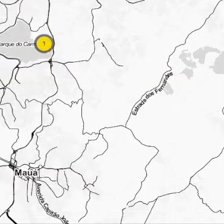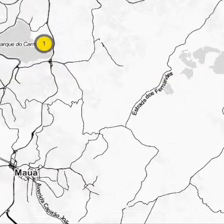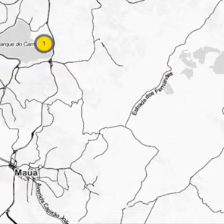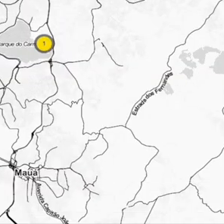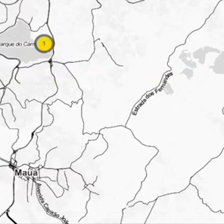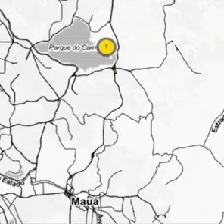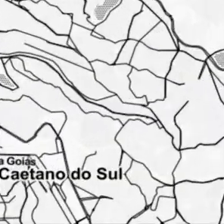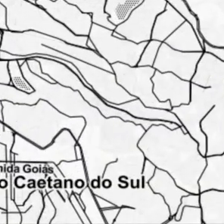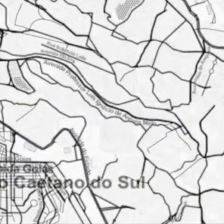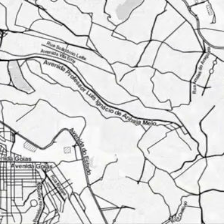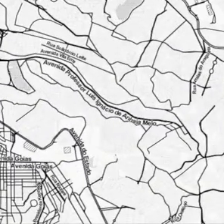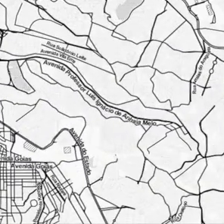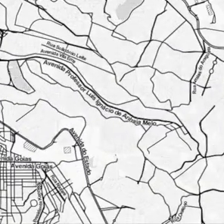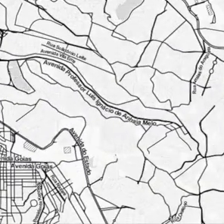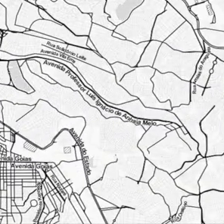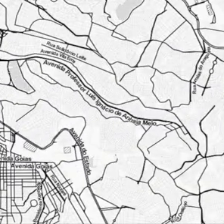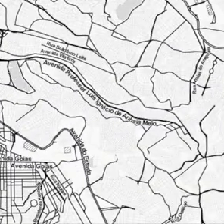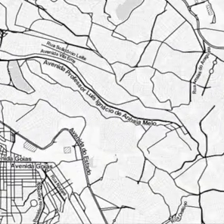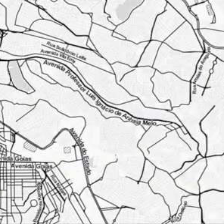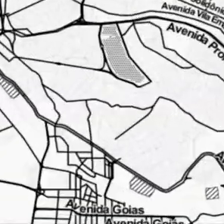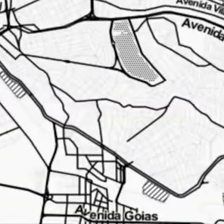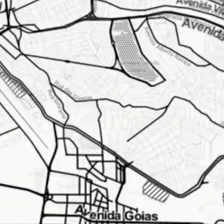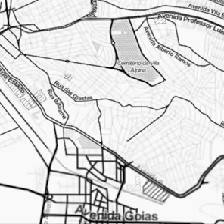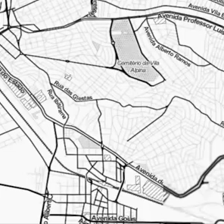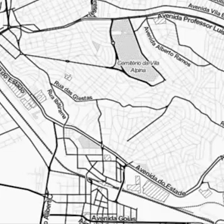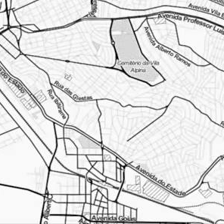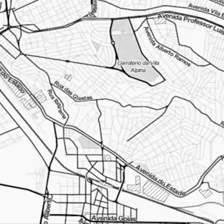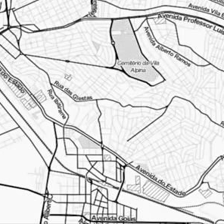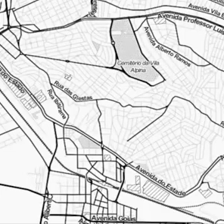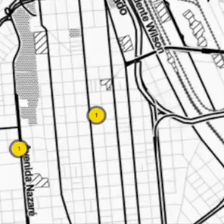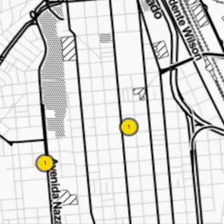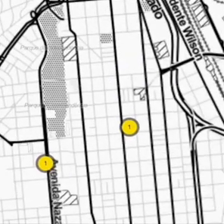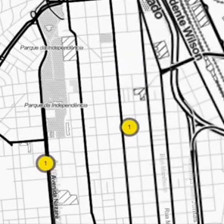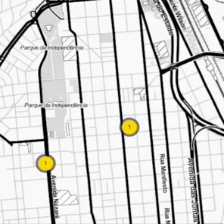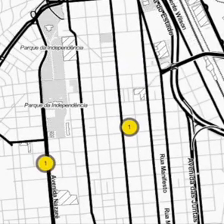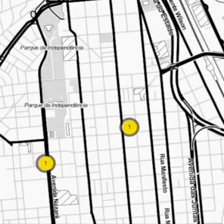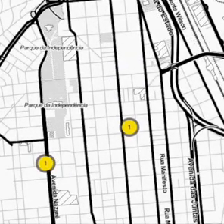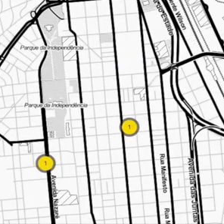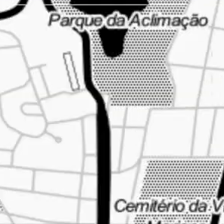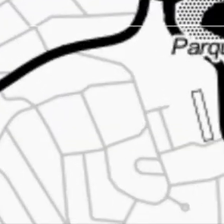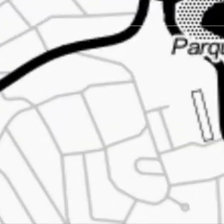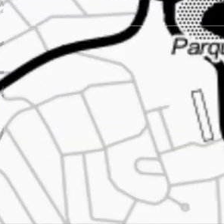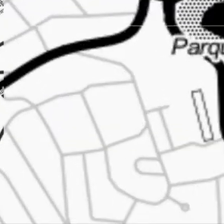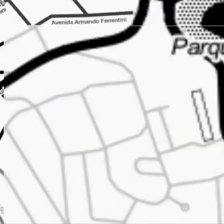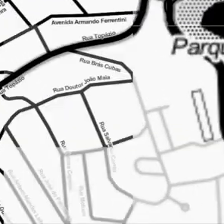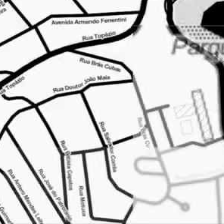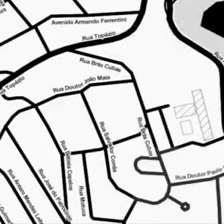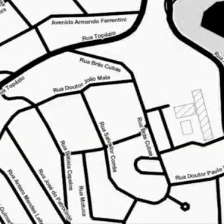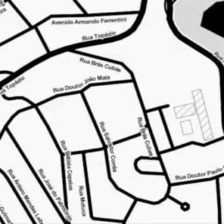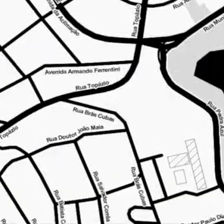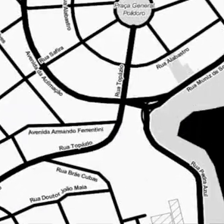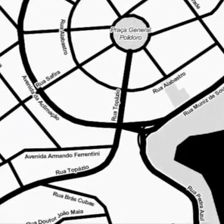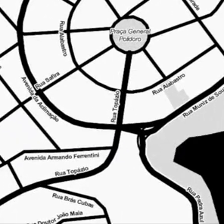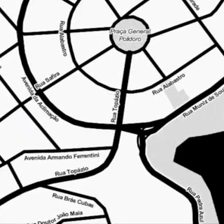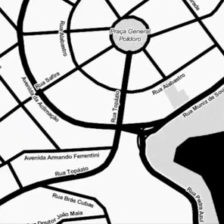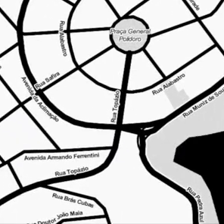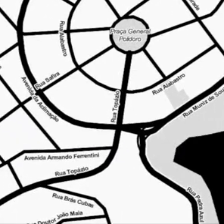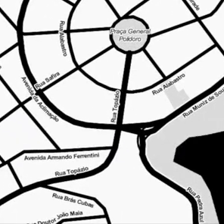[City map with location of posts] [Meeting at Centro Cultural São Paulo]